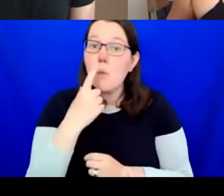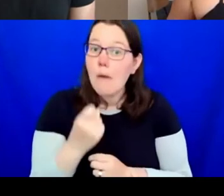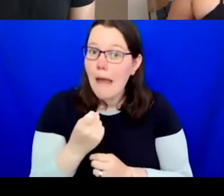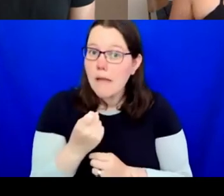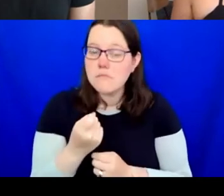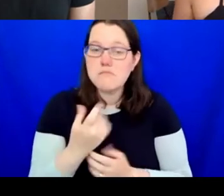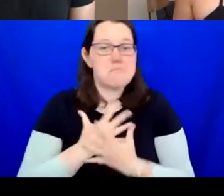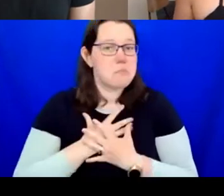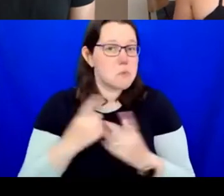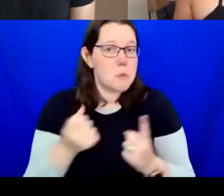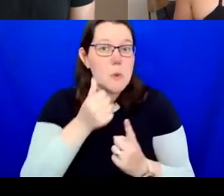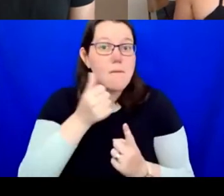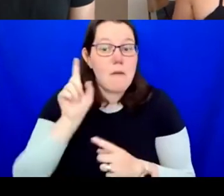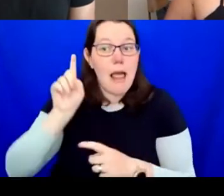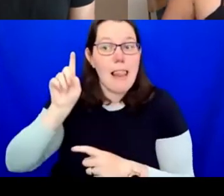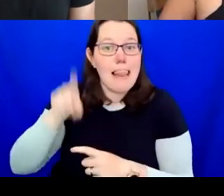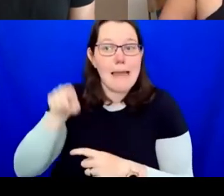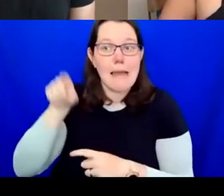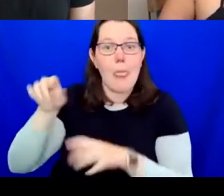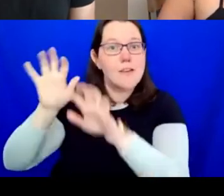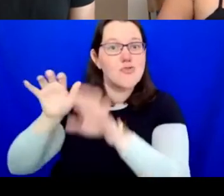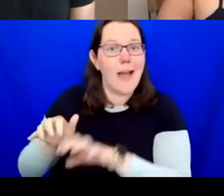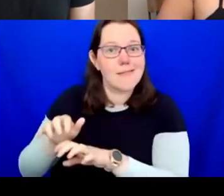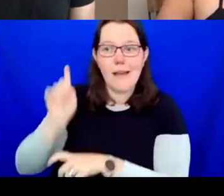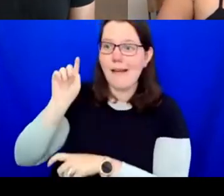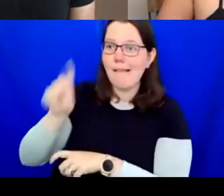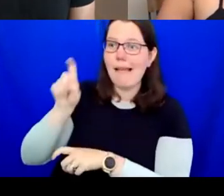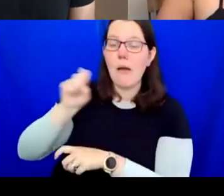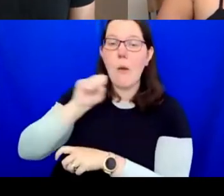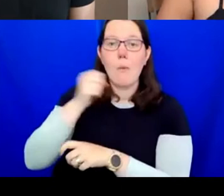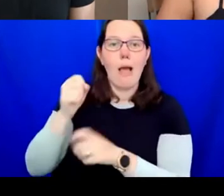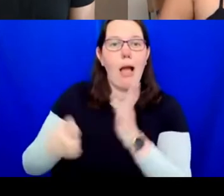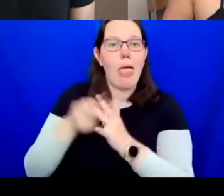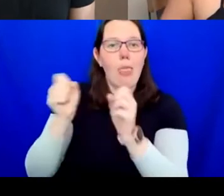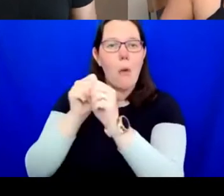if you press the link that is in the chat. Otherwise, click on Closed Captions in Zoom.